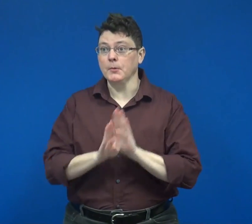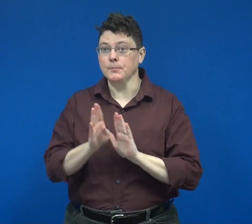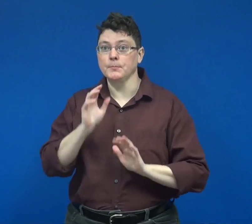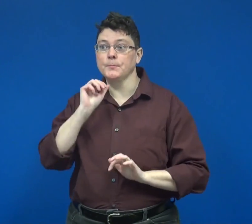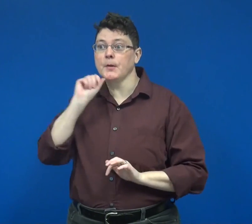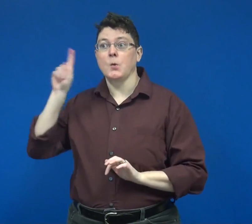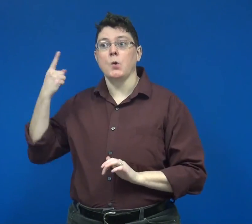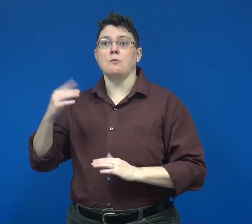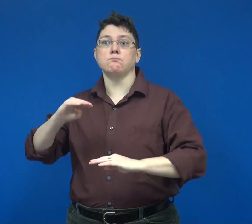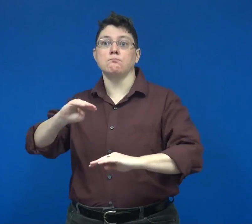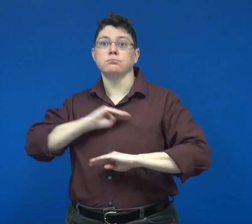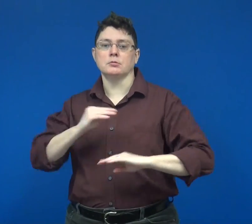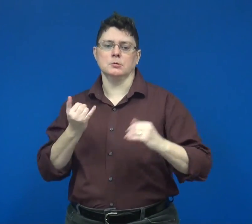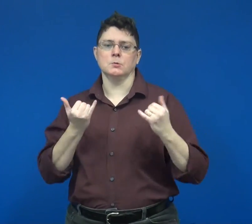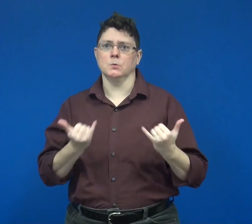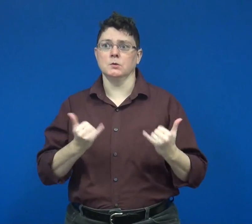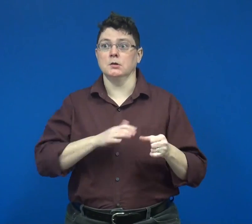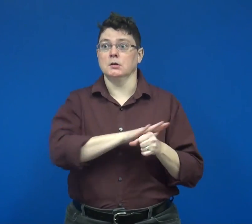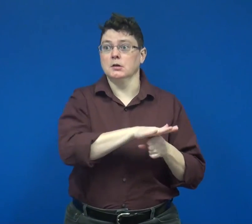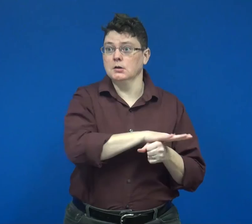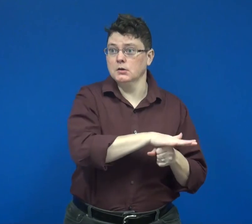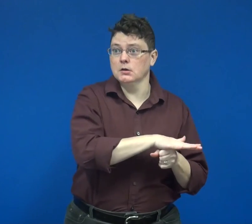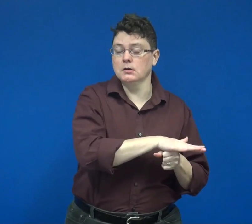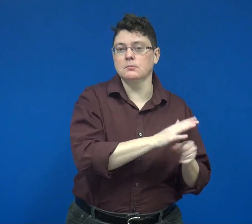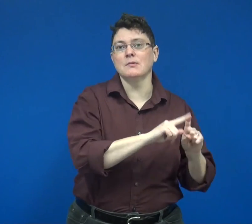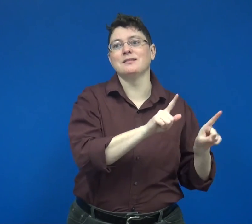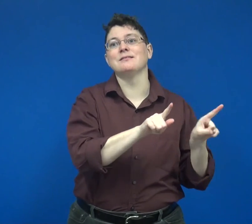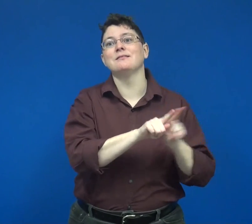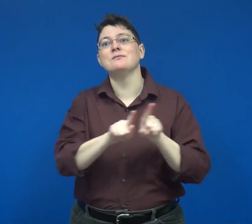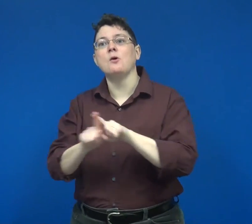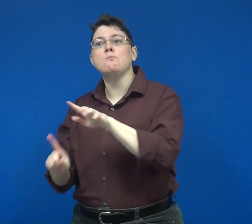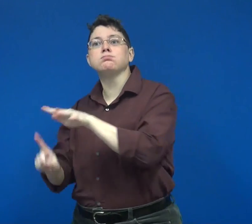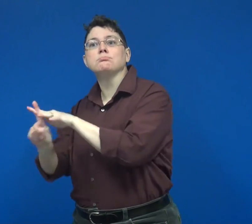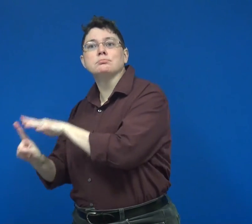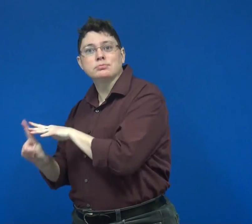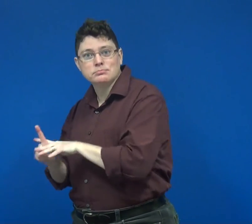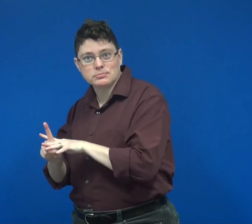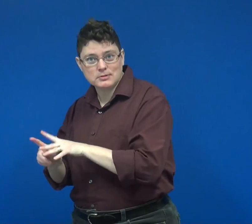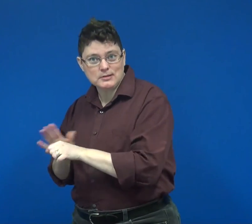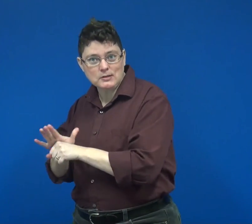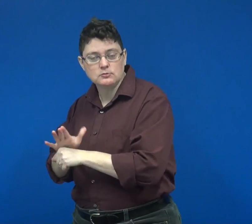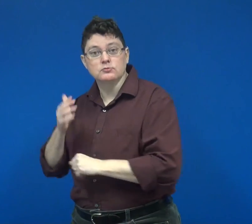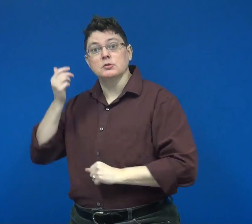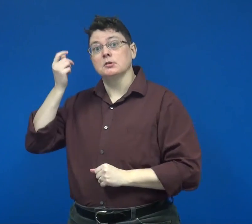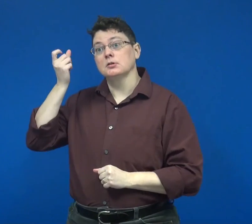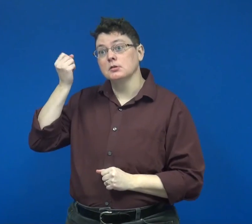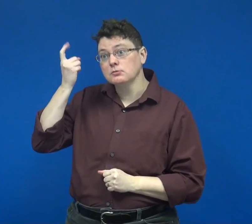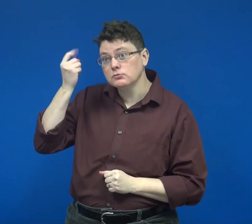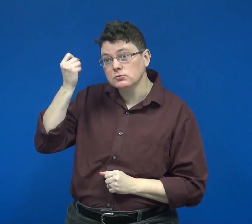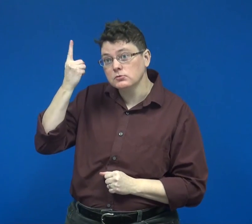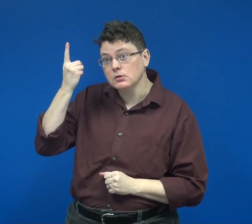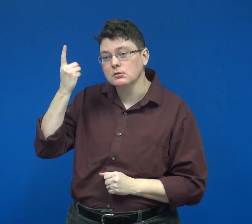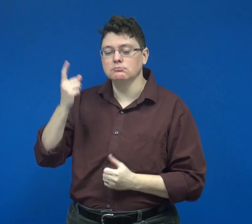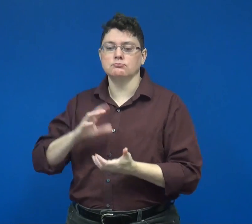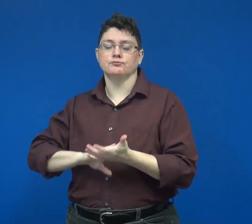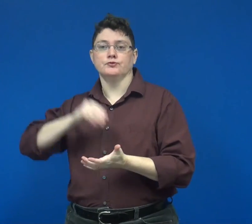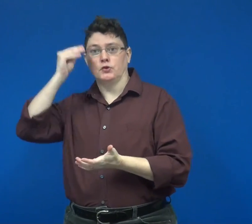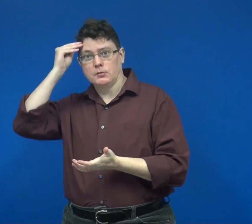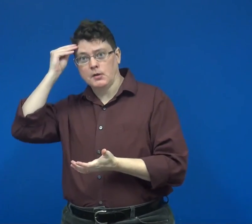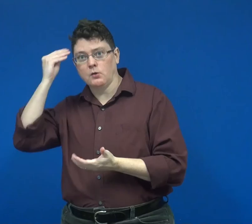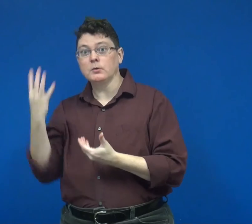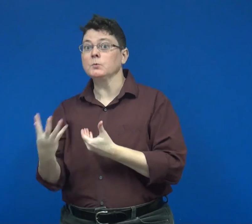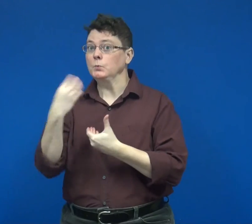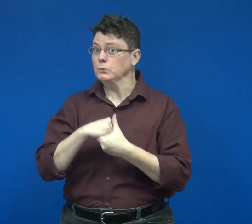that not only address existing but also emerging areas to learn and understand inclusion.